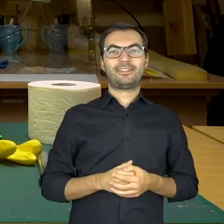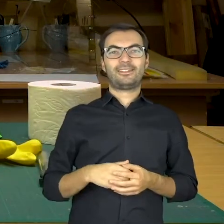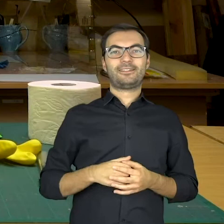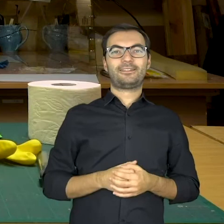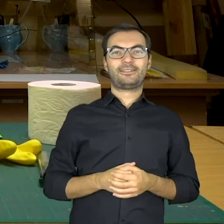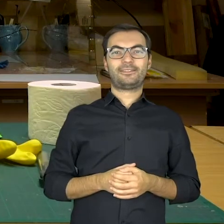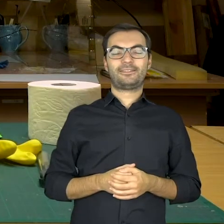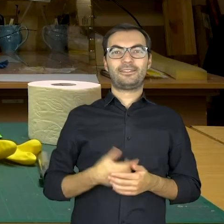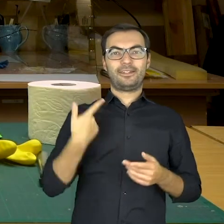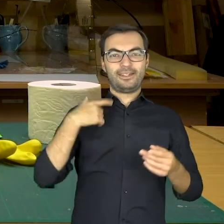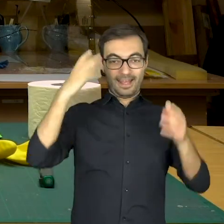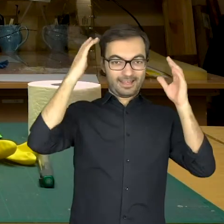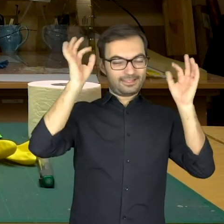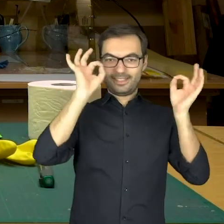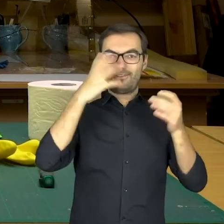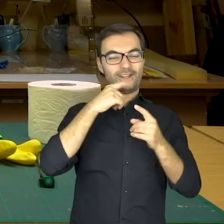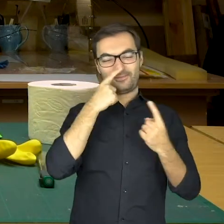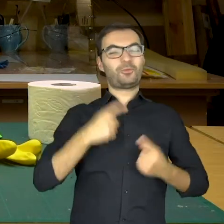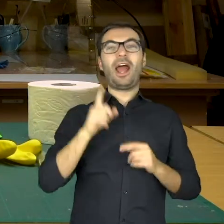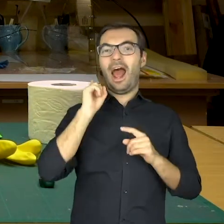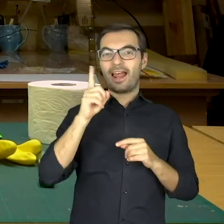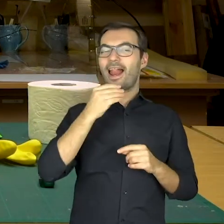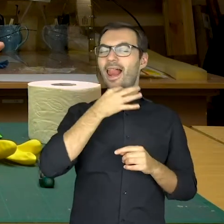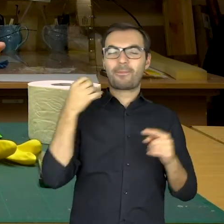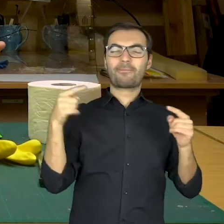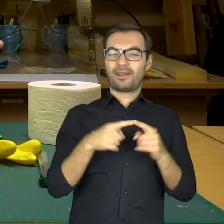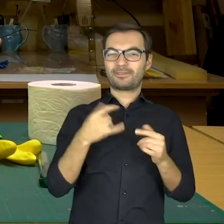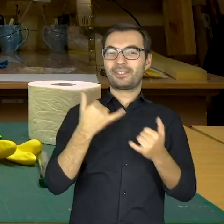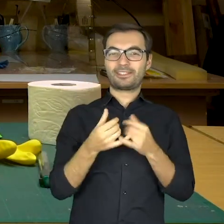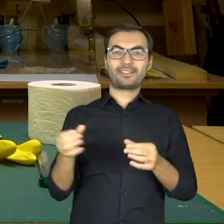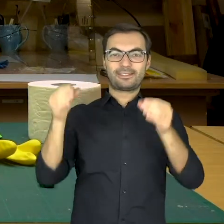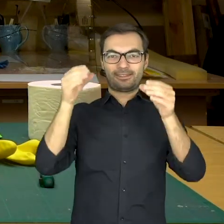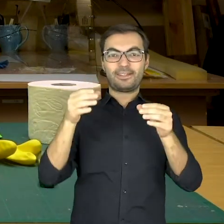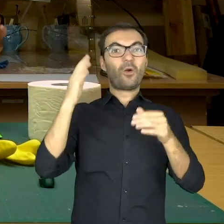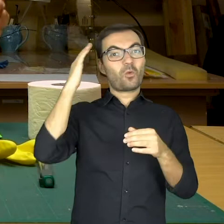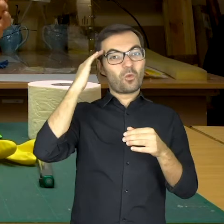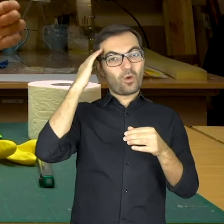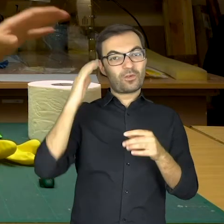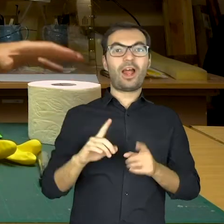I look great in it, however, a head made of